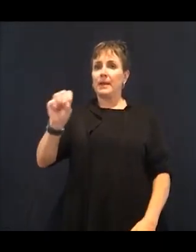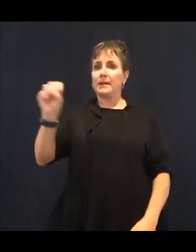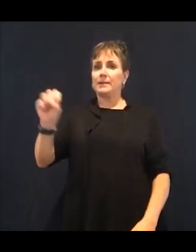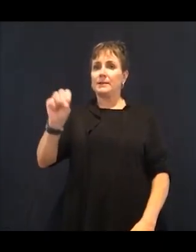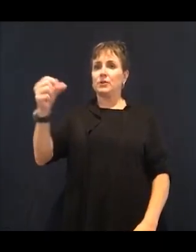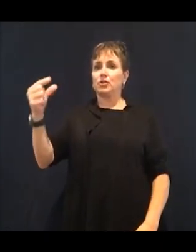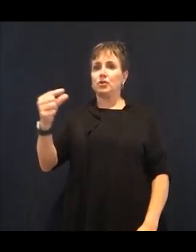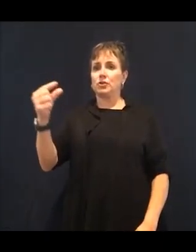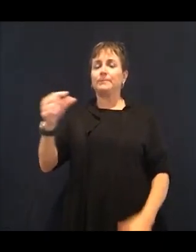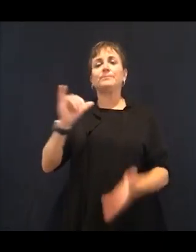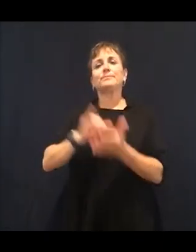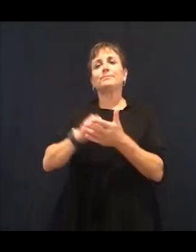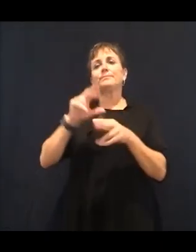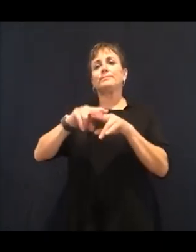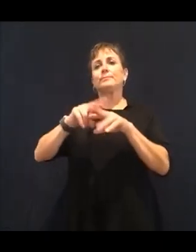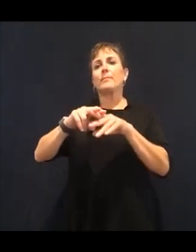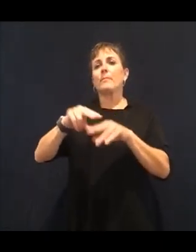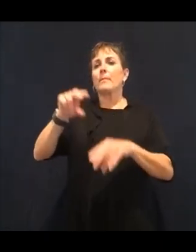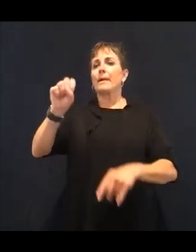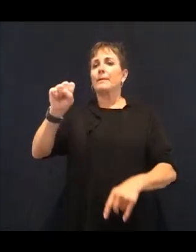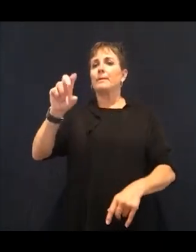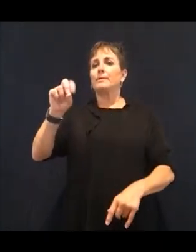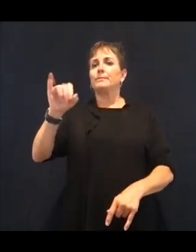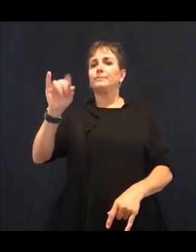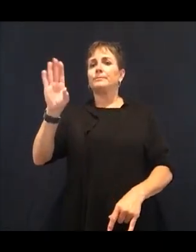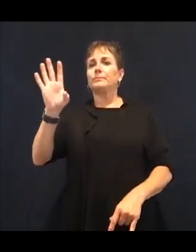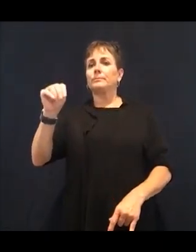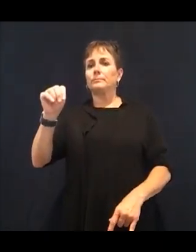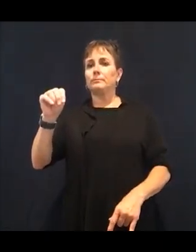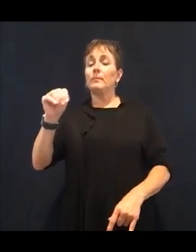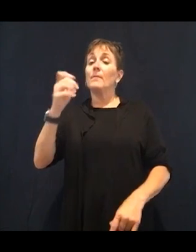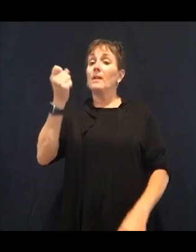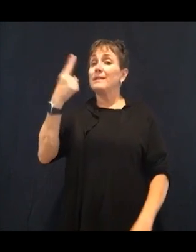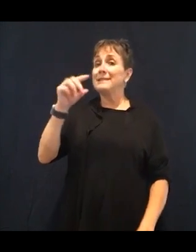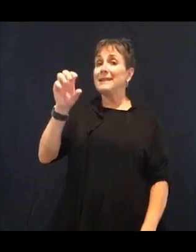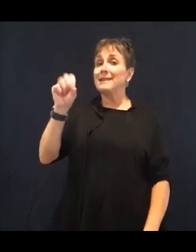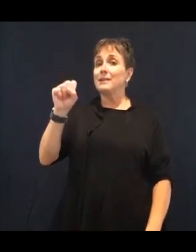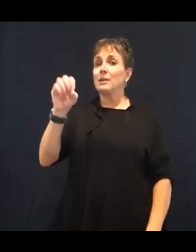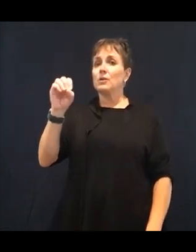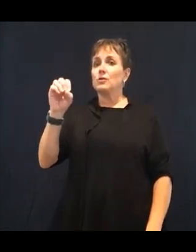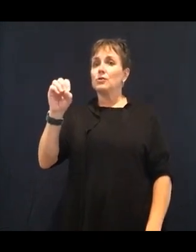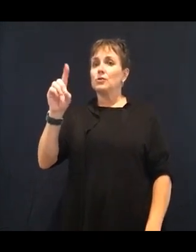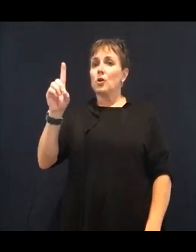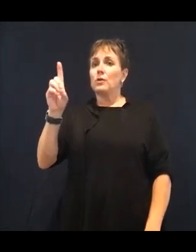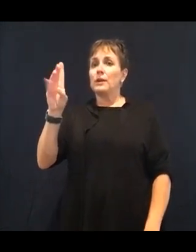If it doesn't say MSG, it's like 15 other forms of sodium.